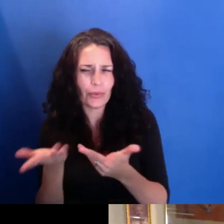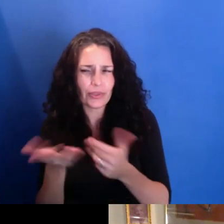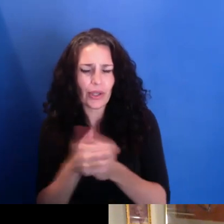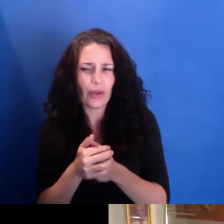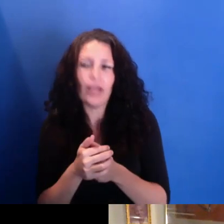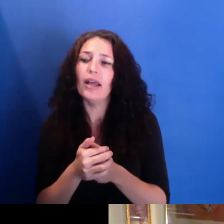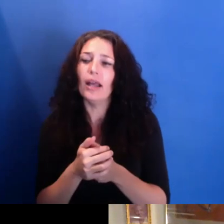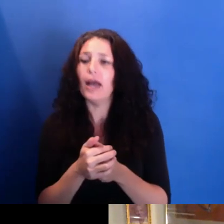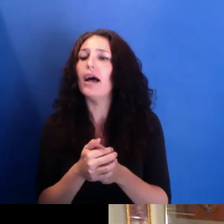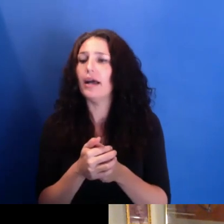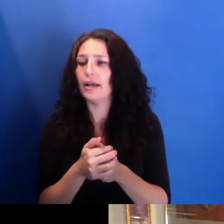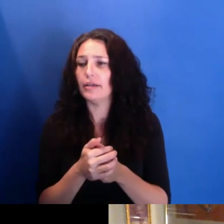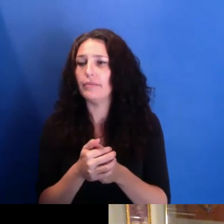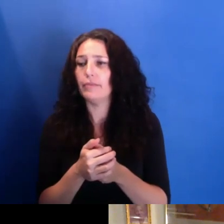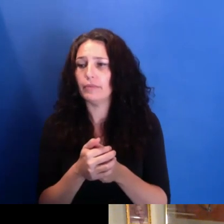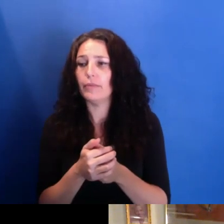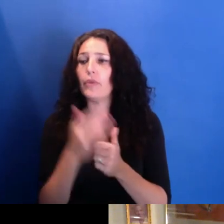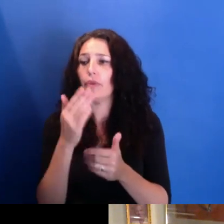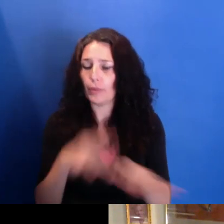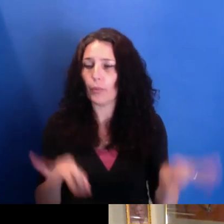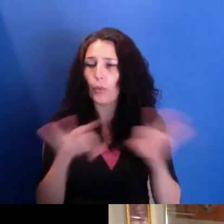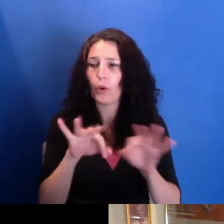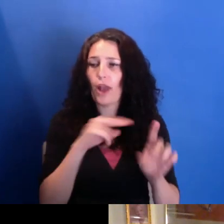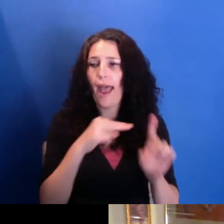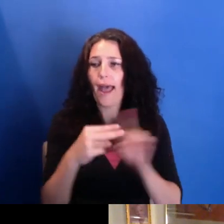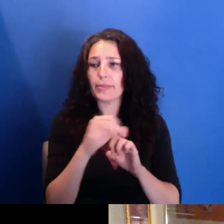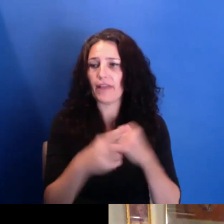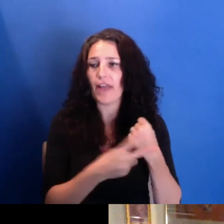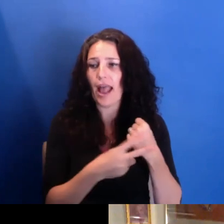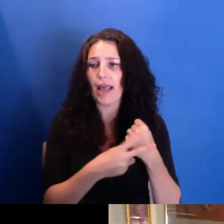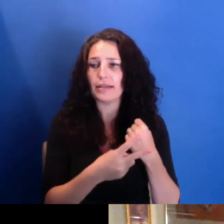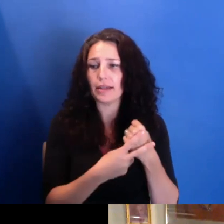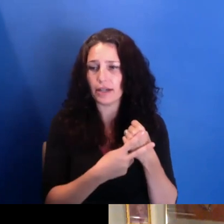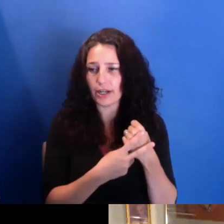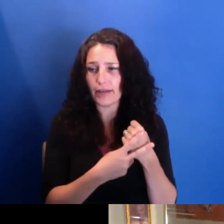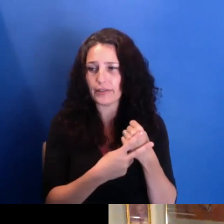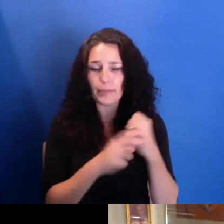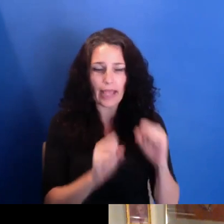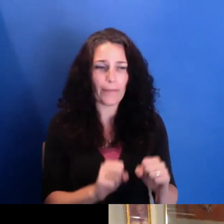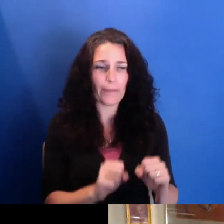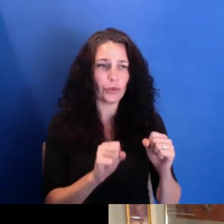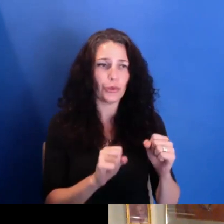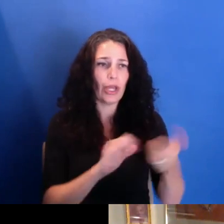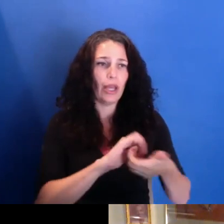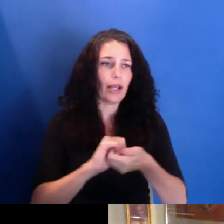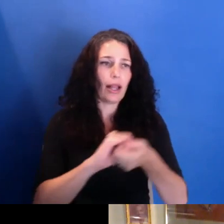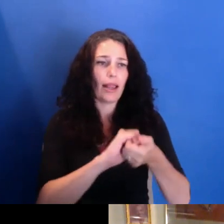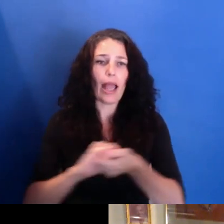of the Newarkive is to really collaborate with community members to mind their own-- their personal archives